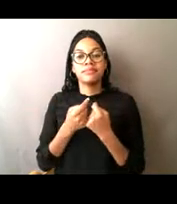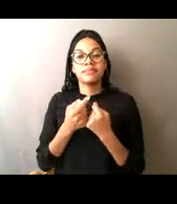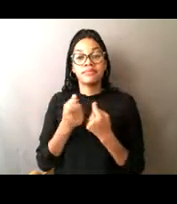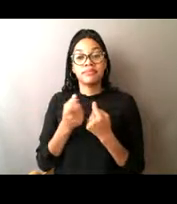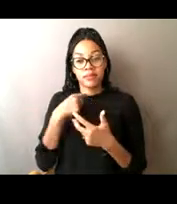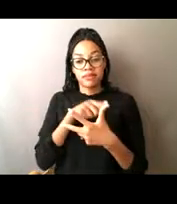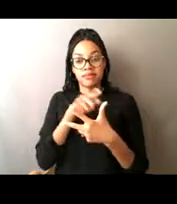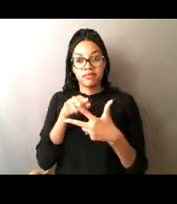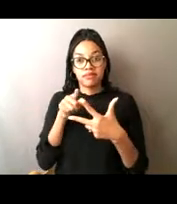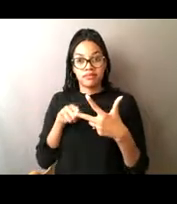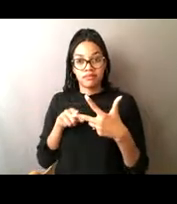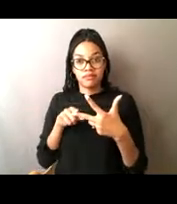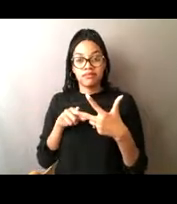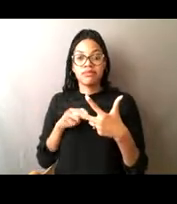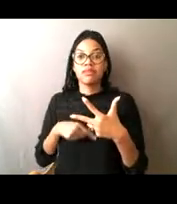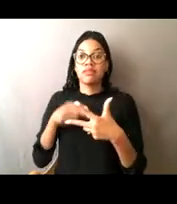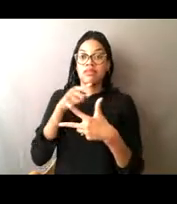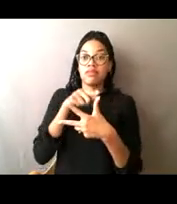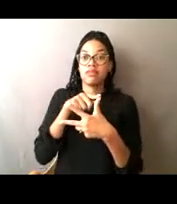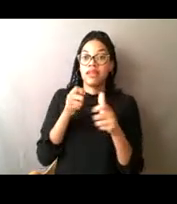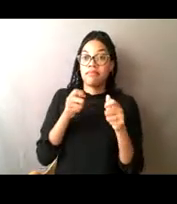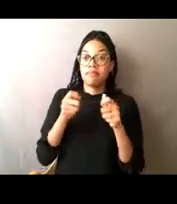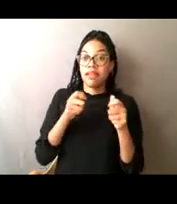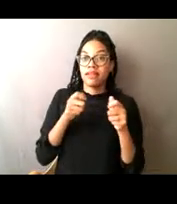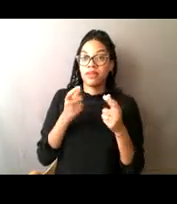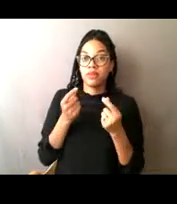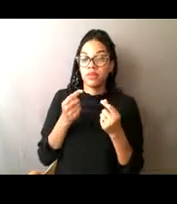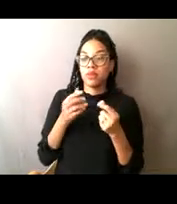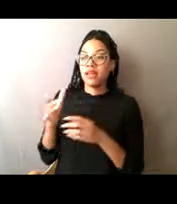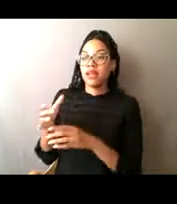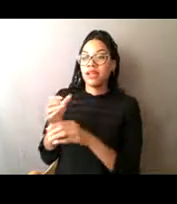So the management will take the data and determine